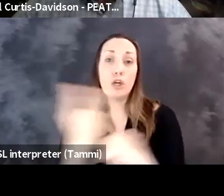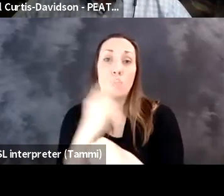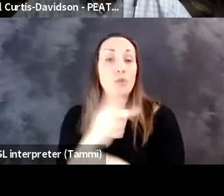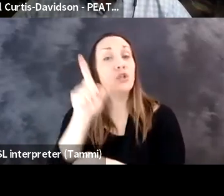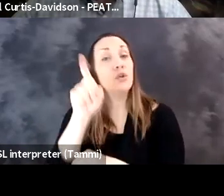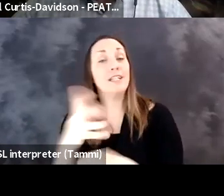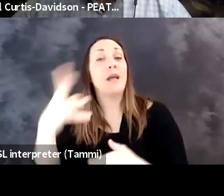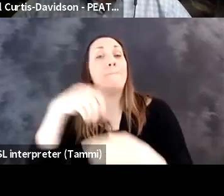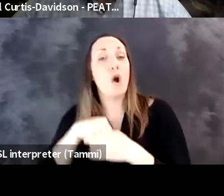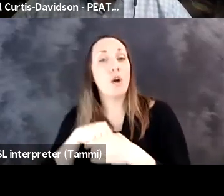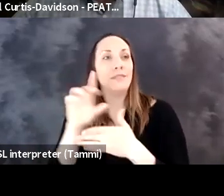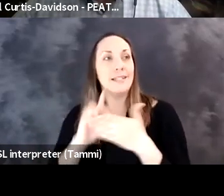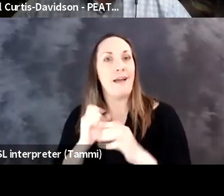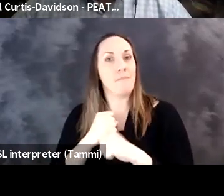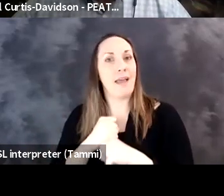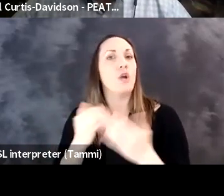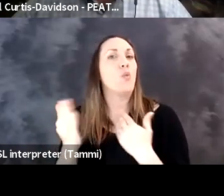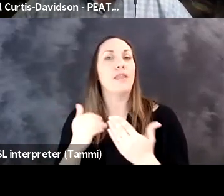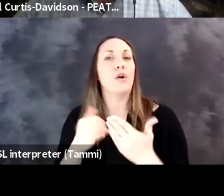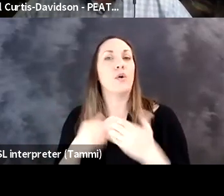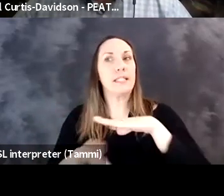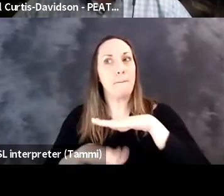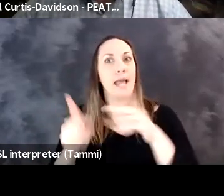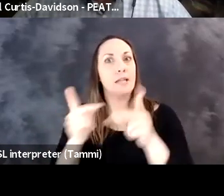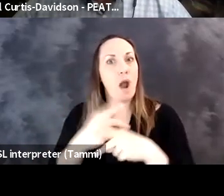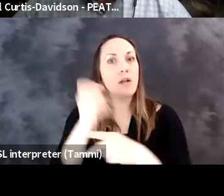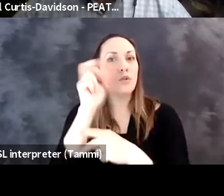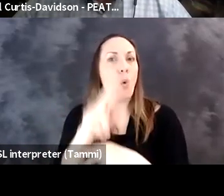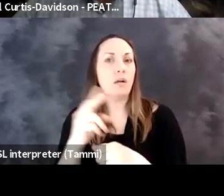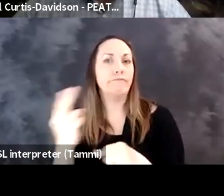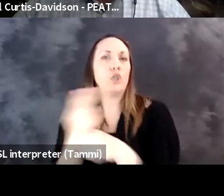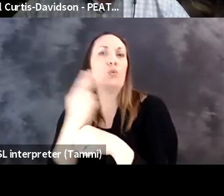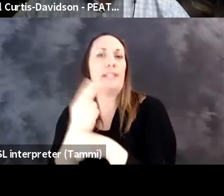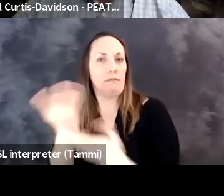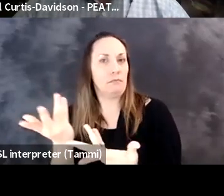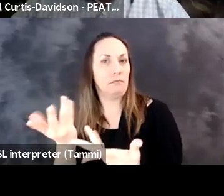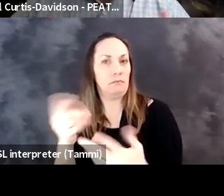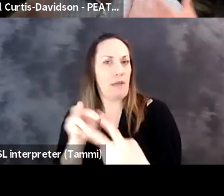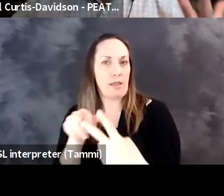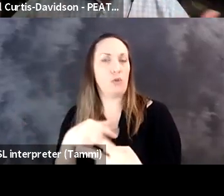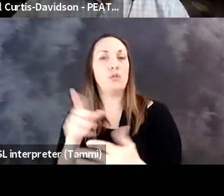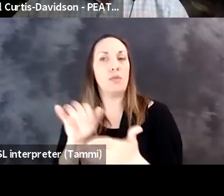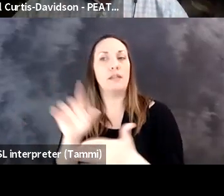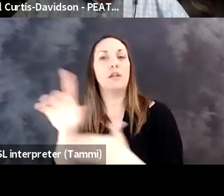disabilities helping lead these efforts and be a part of designing whether it's